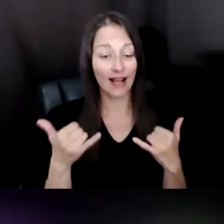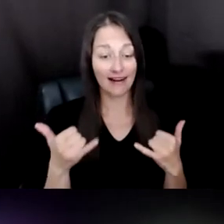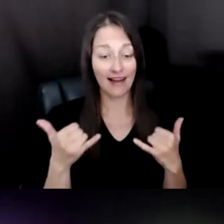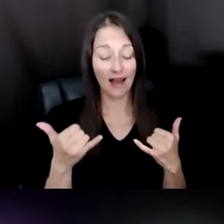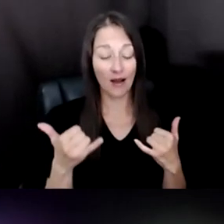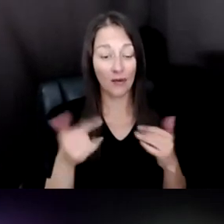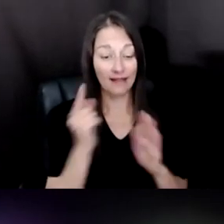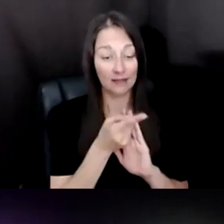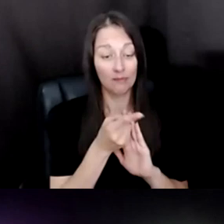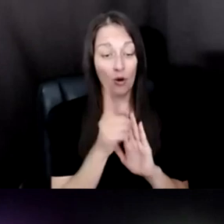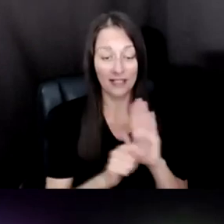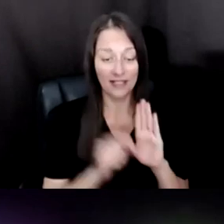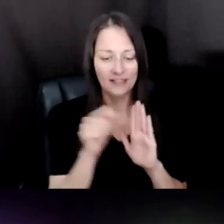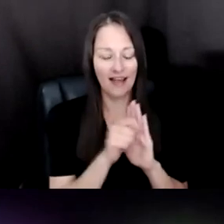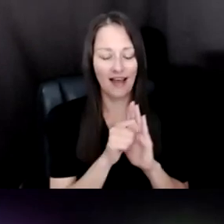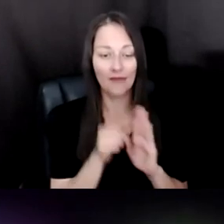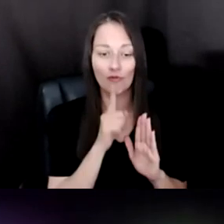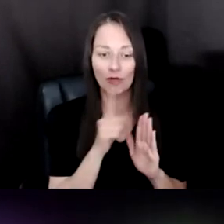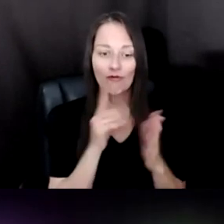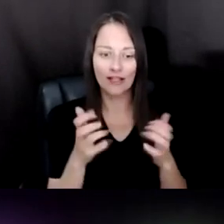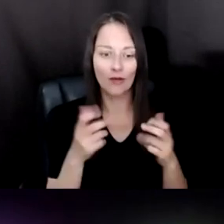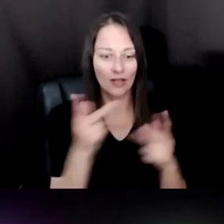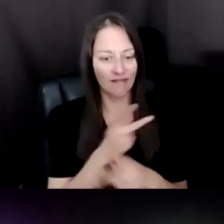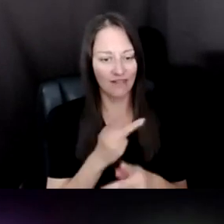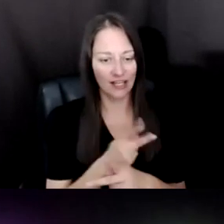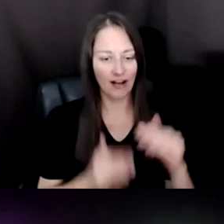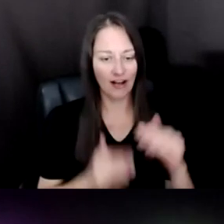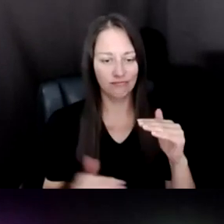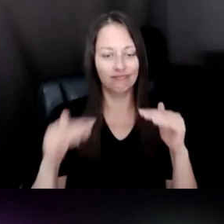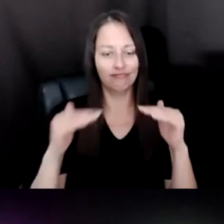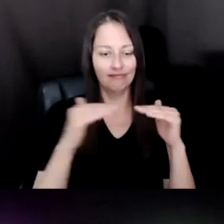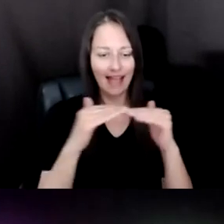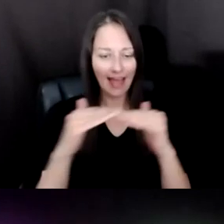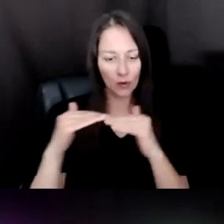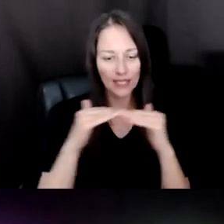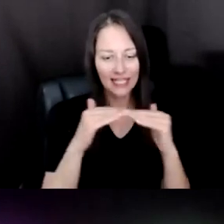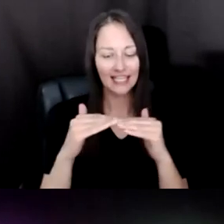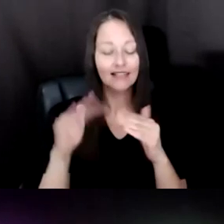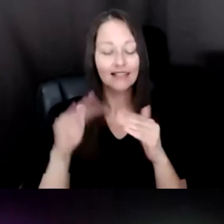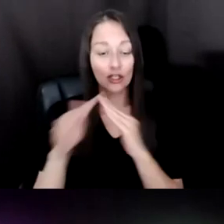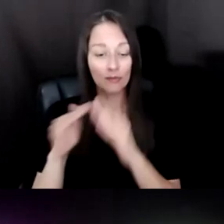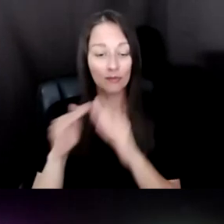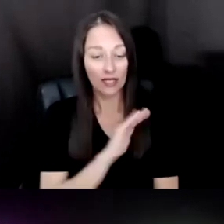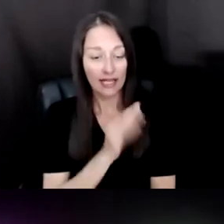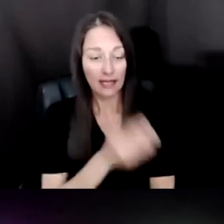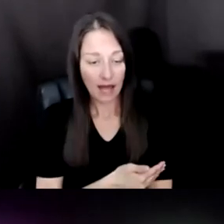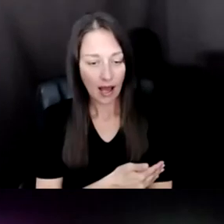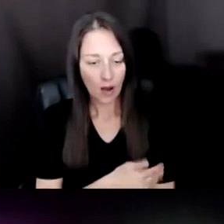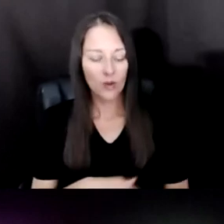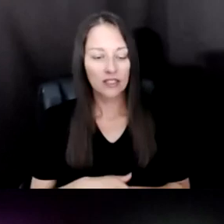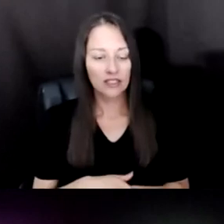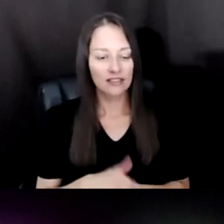TO FIGURE OUT EQUITY, COMMUNITY POWER, NON-HIERARCHICAL COMMUNITY POWER